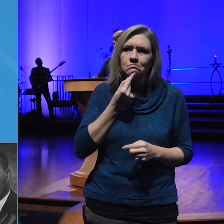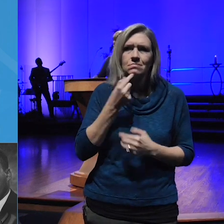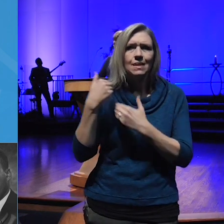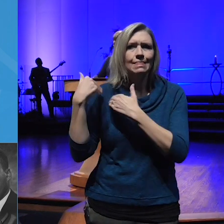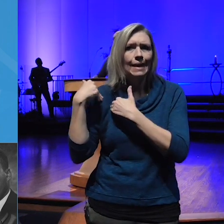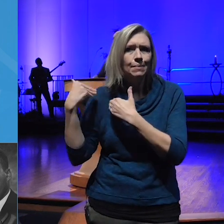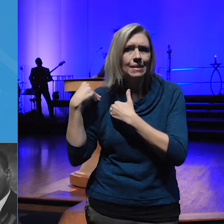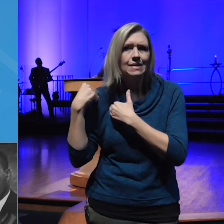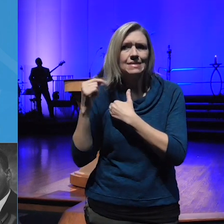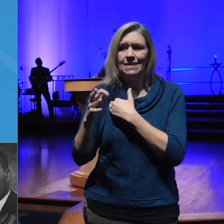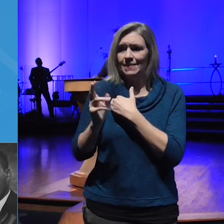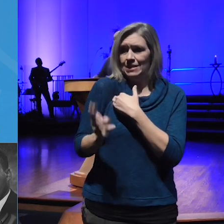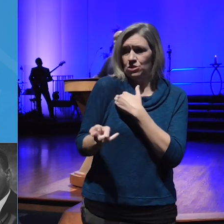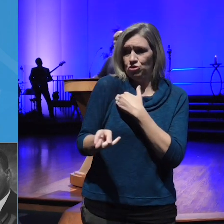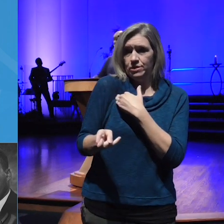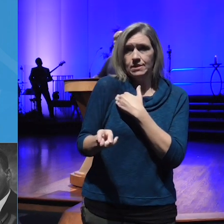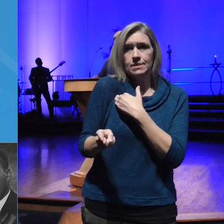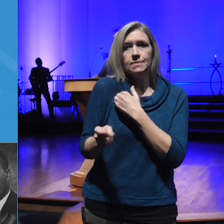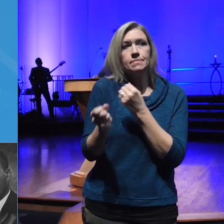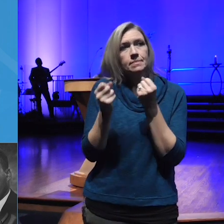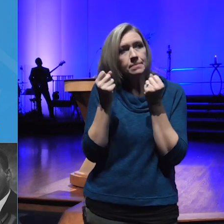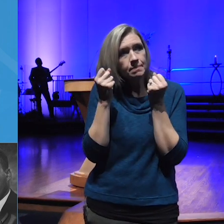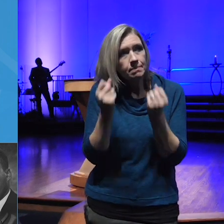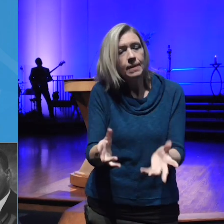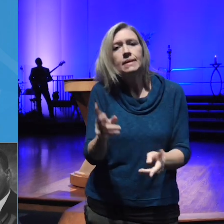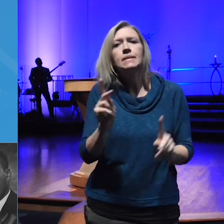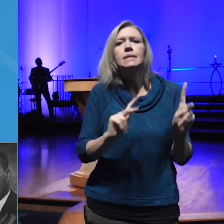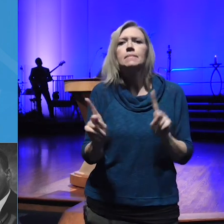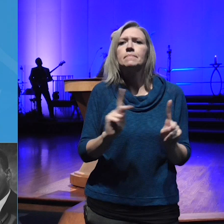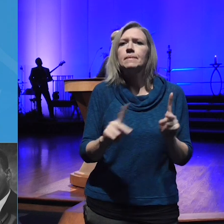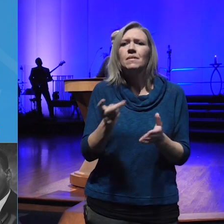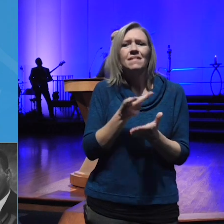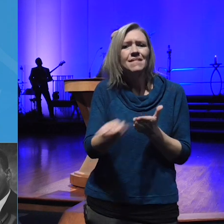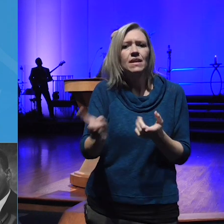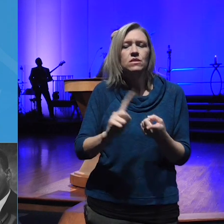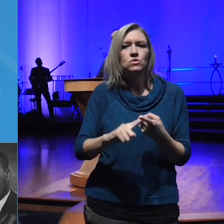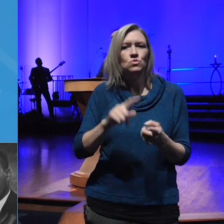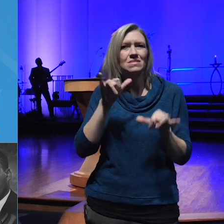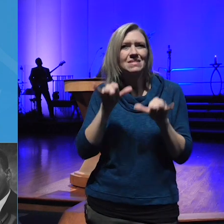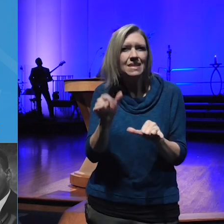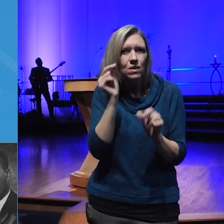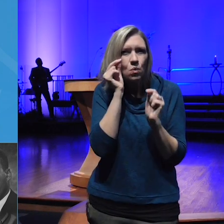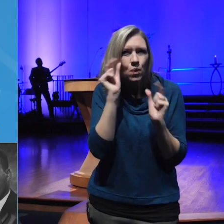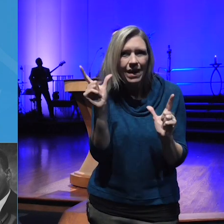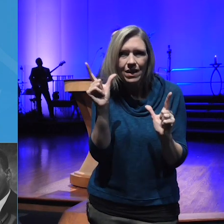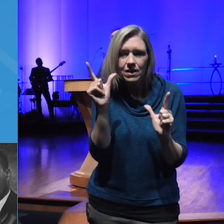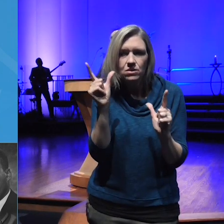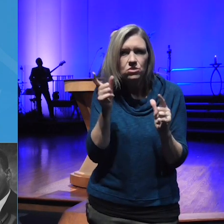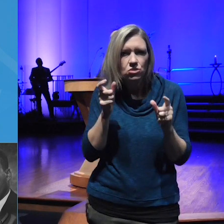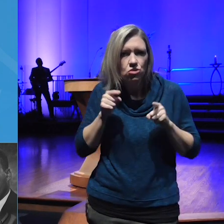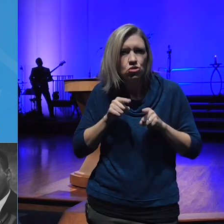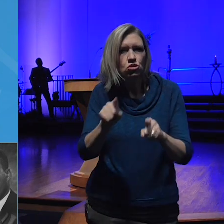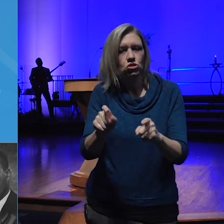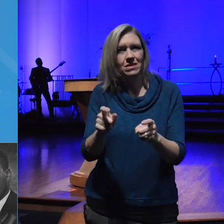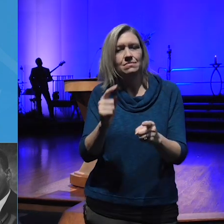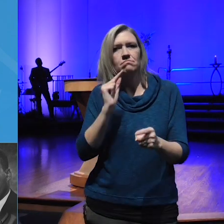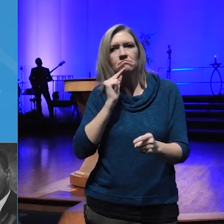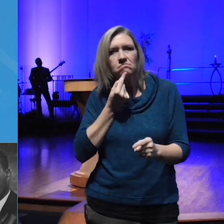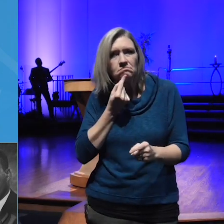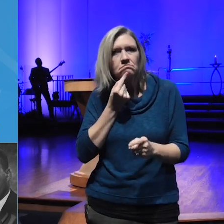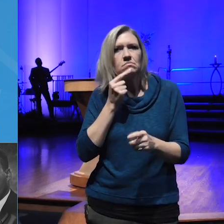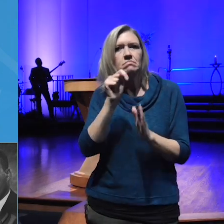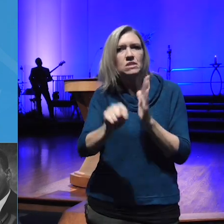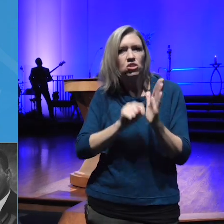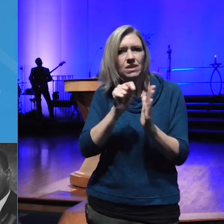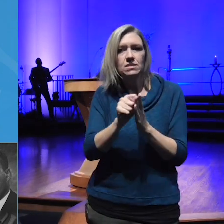is that all too many people fail to remain awake through great periods of social change every